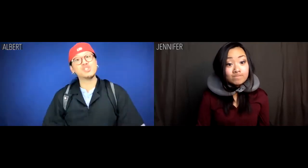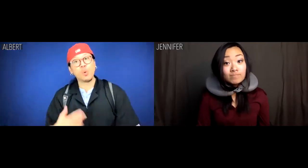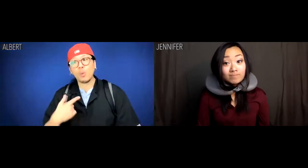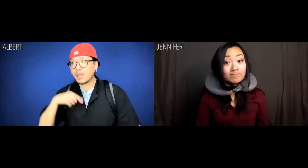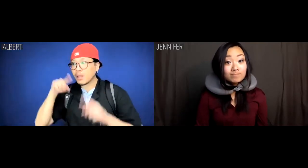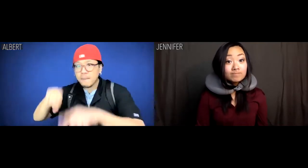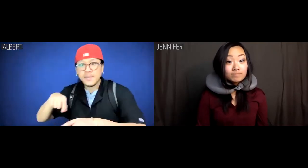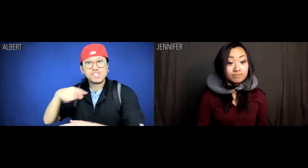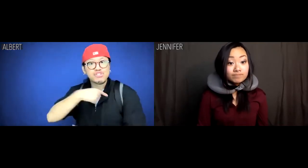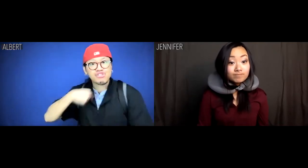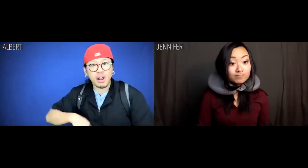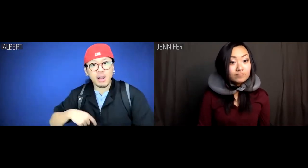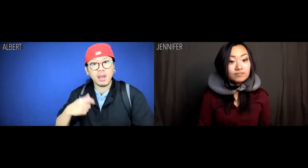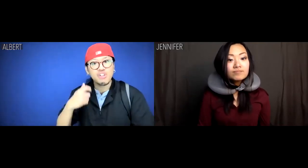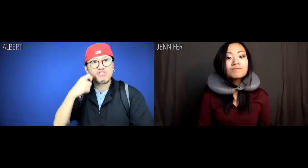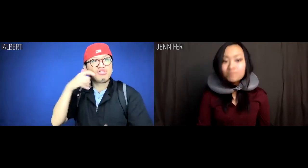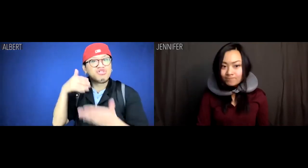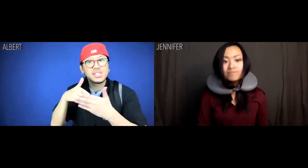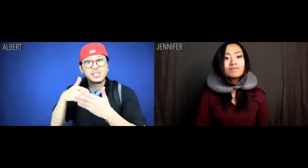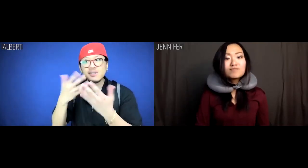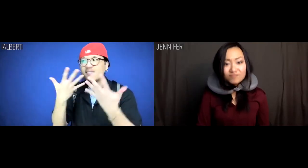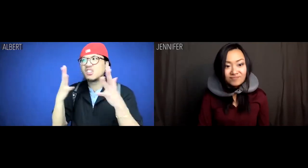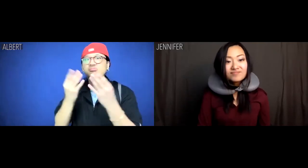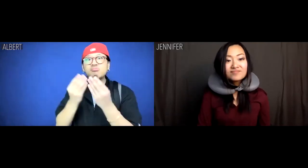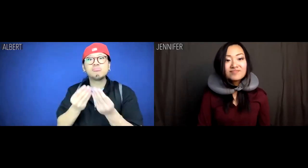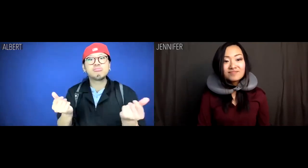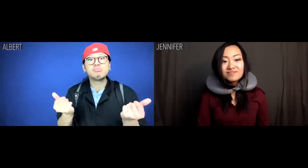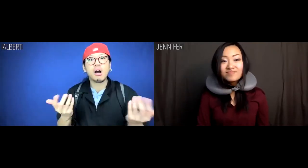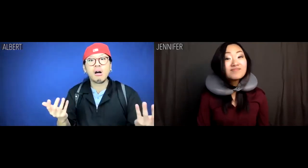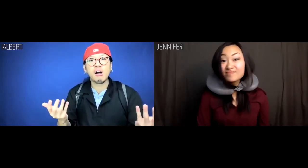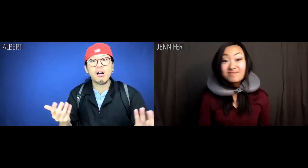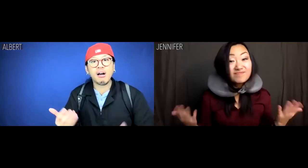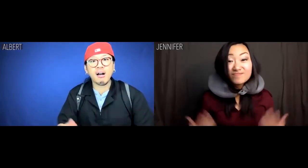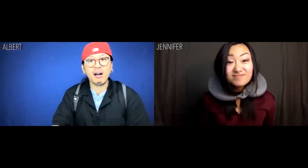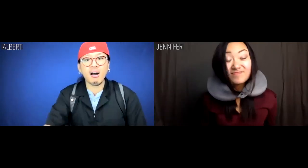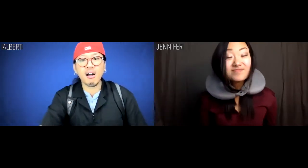then we go be Chinese in China where race is no longer a factor.